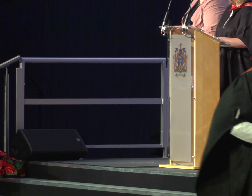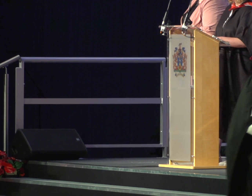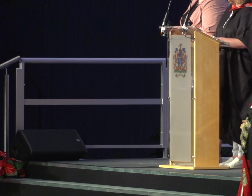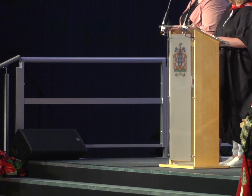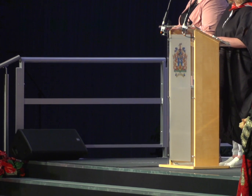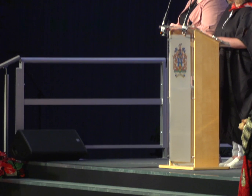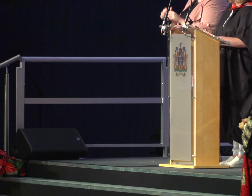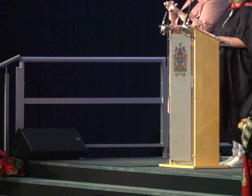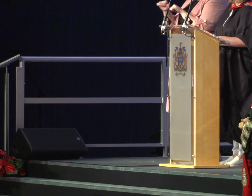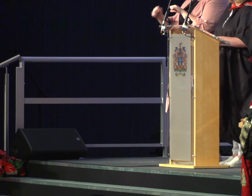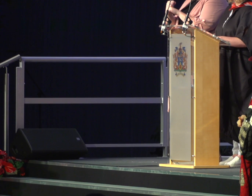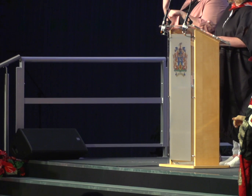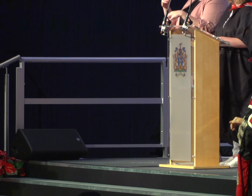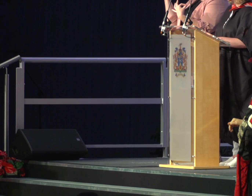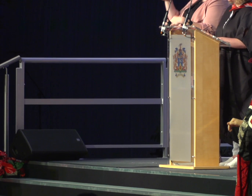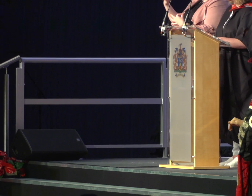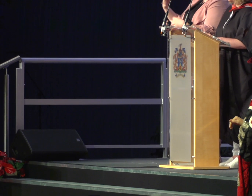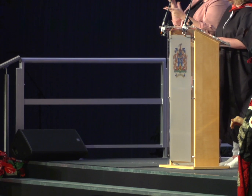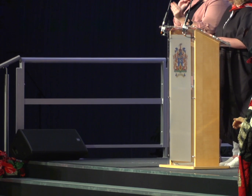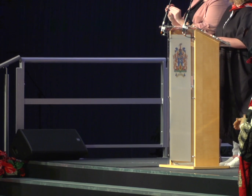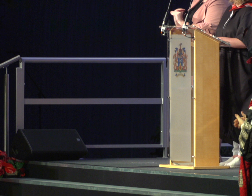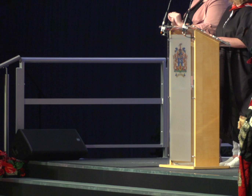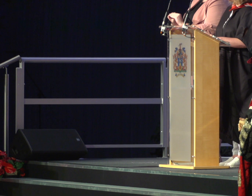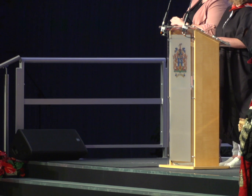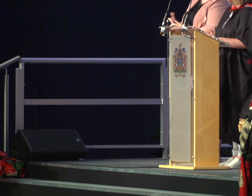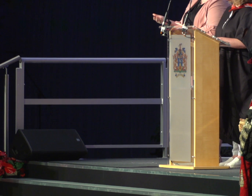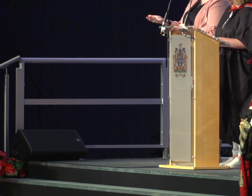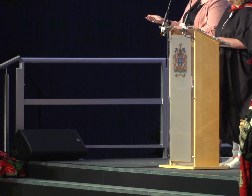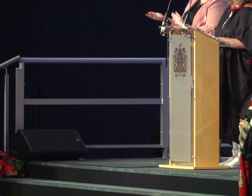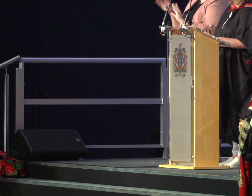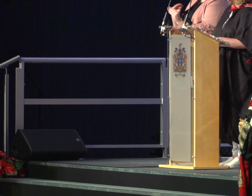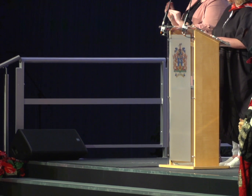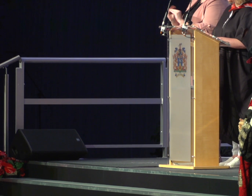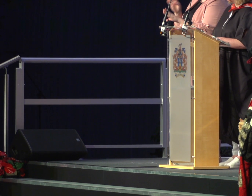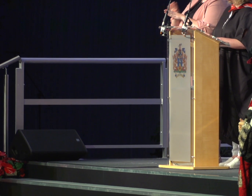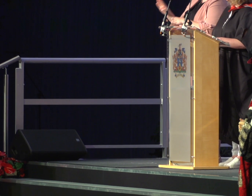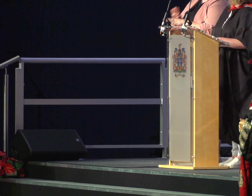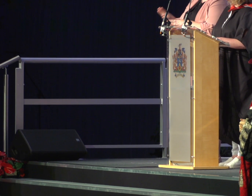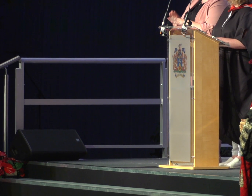Postgraduate Certificate in Education Education and Training